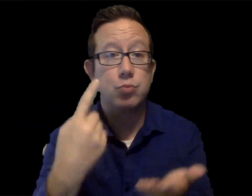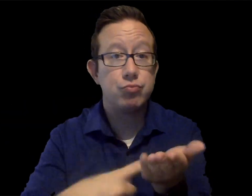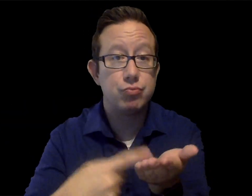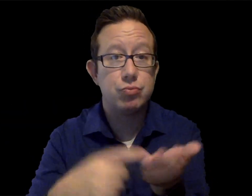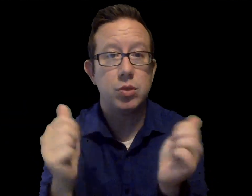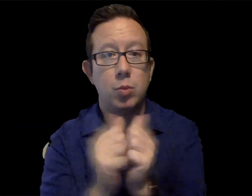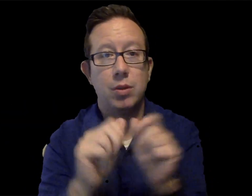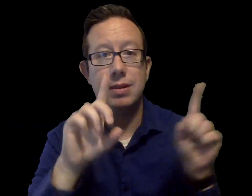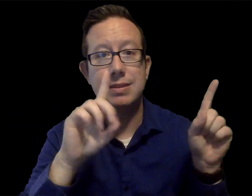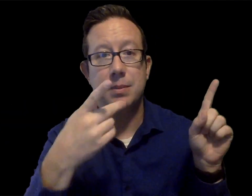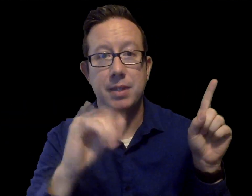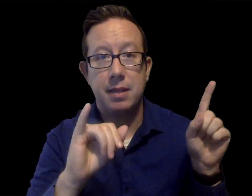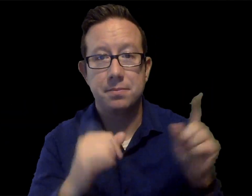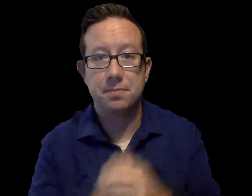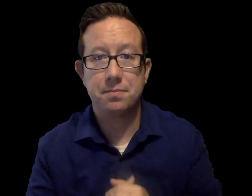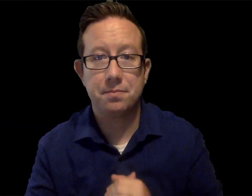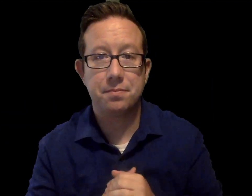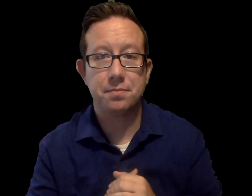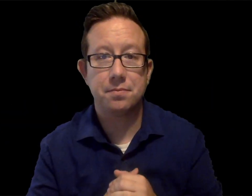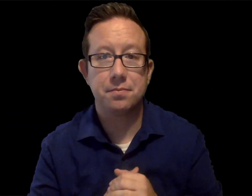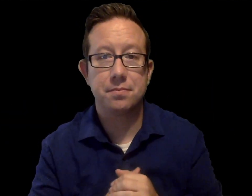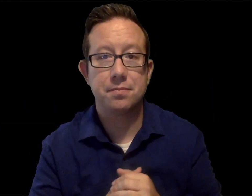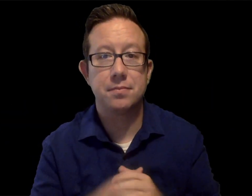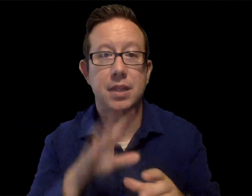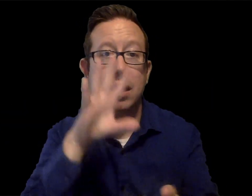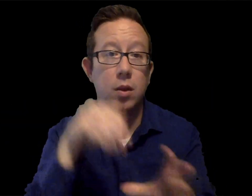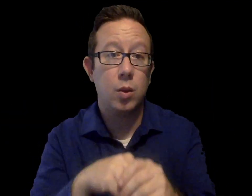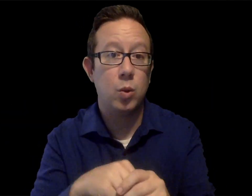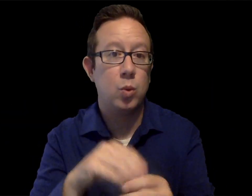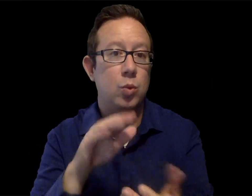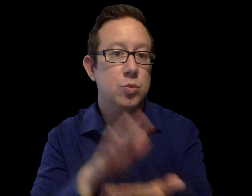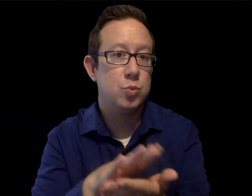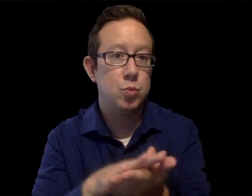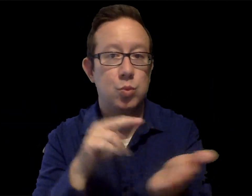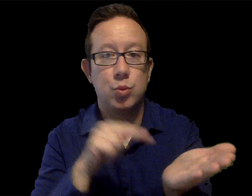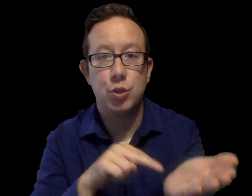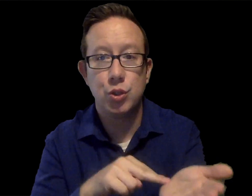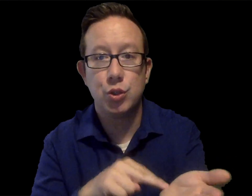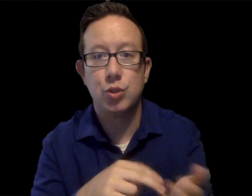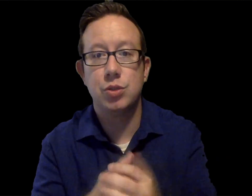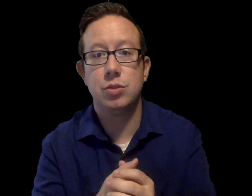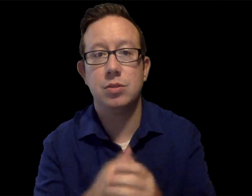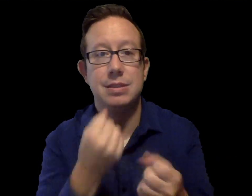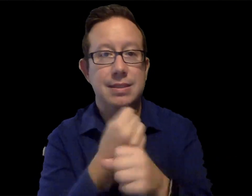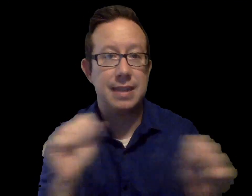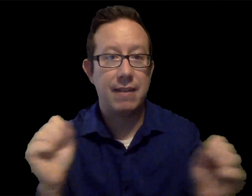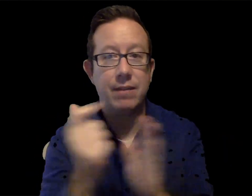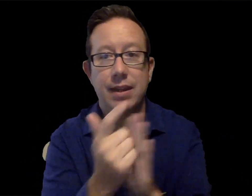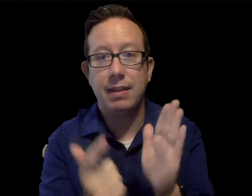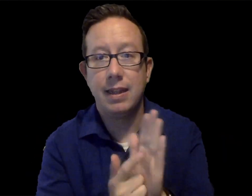and engaging in discussions with DPI staff, which have included school nursing, safety,